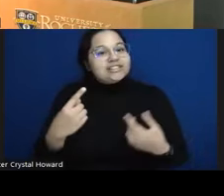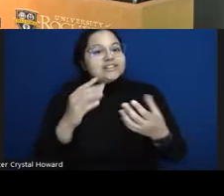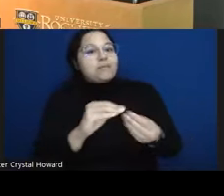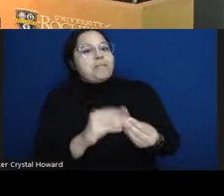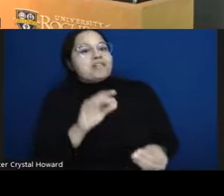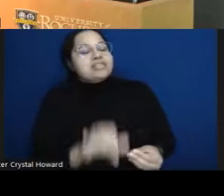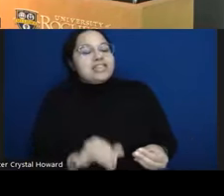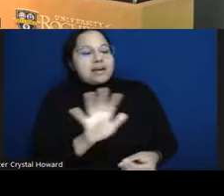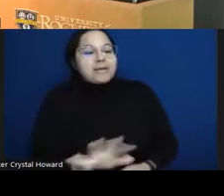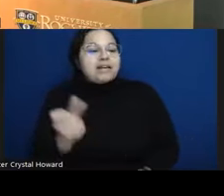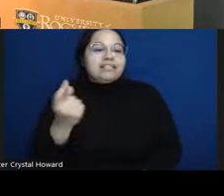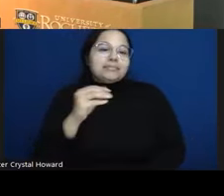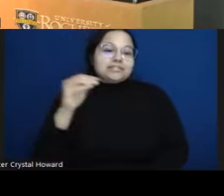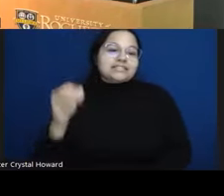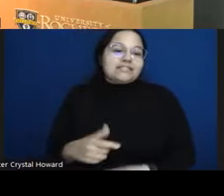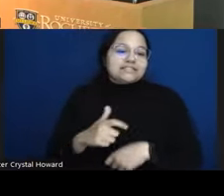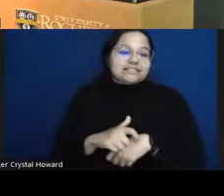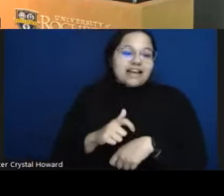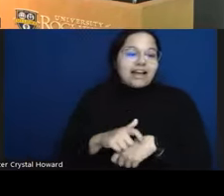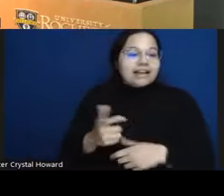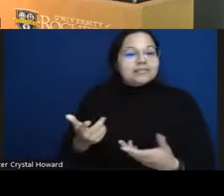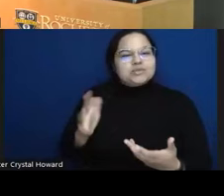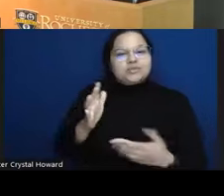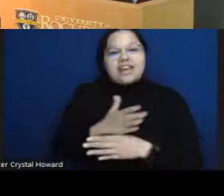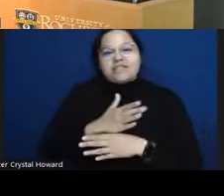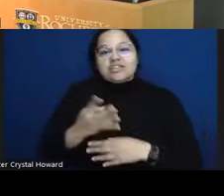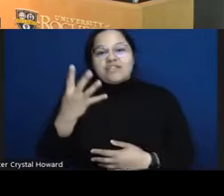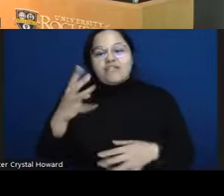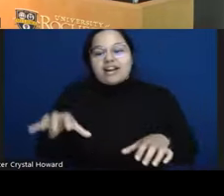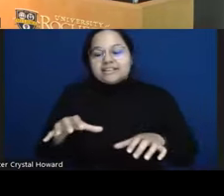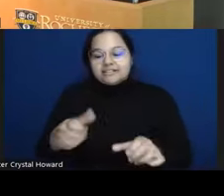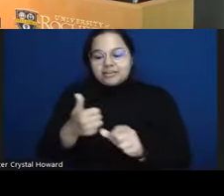four activities for this for each subject over two weeks um in these activities we asked them